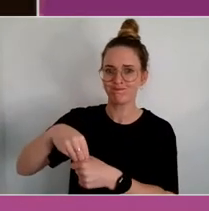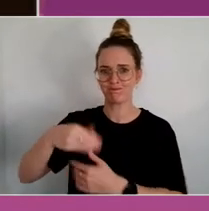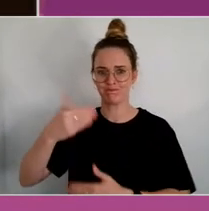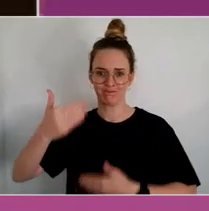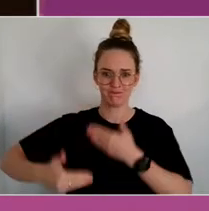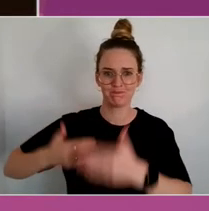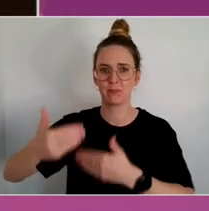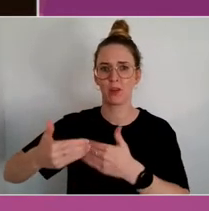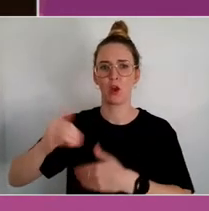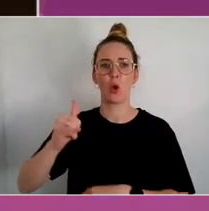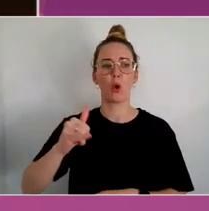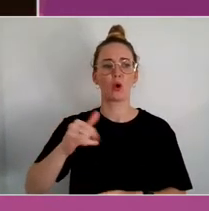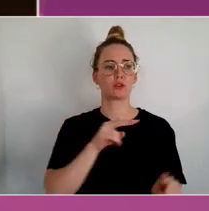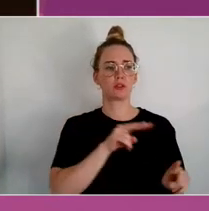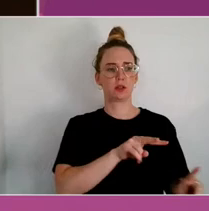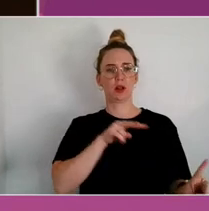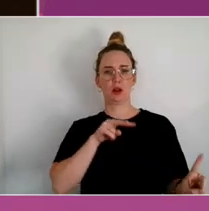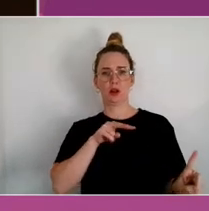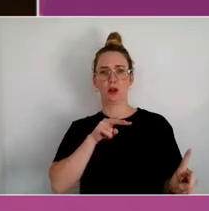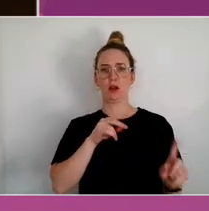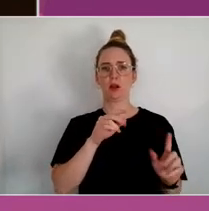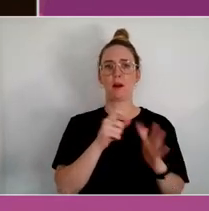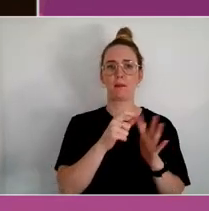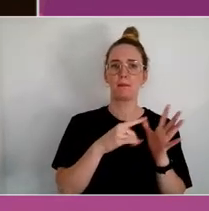I think you get different lenses in those kind of contexts.